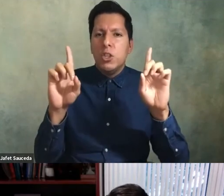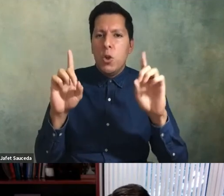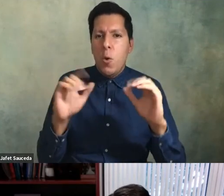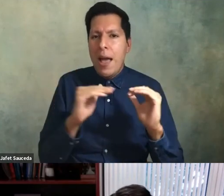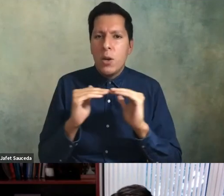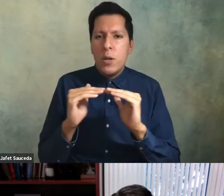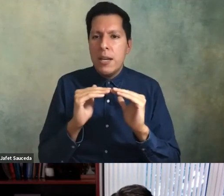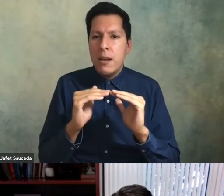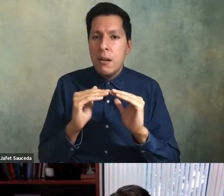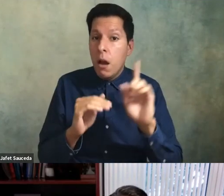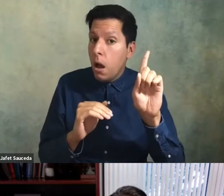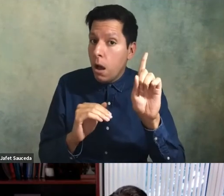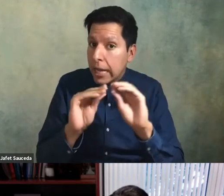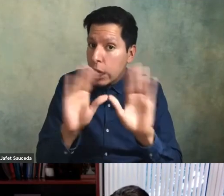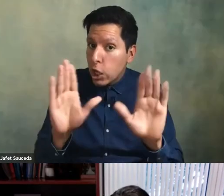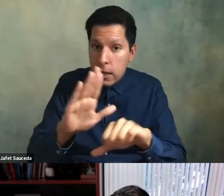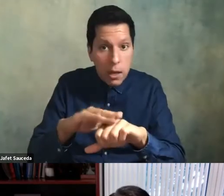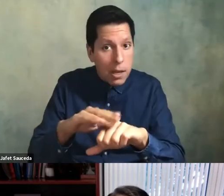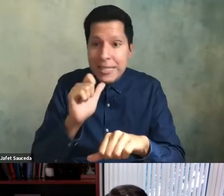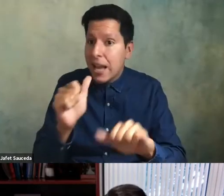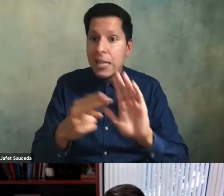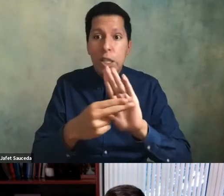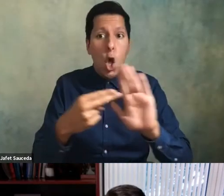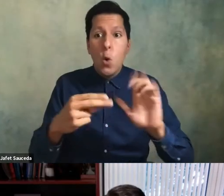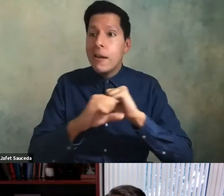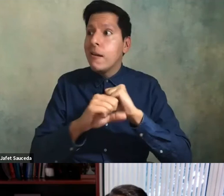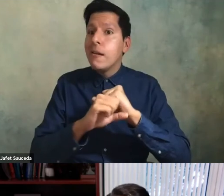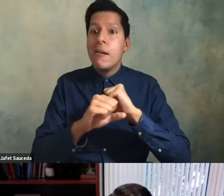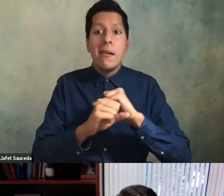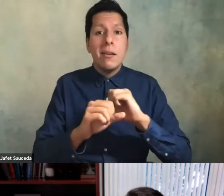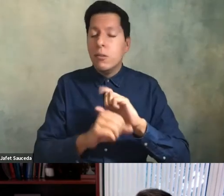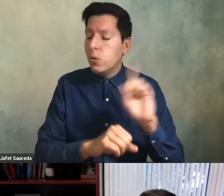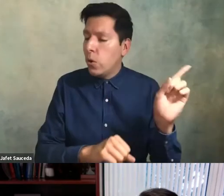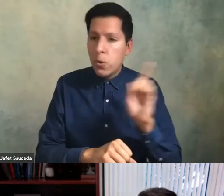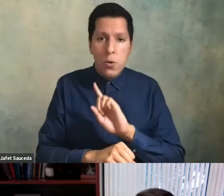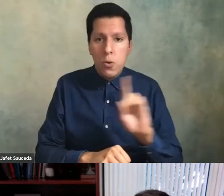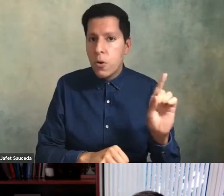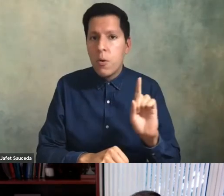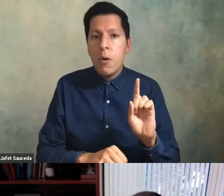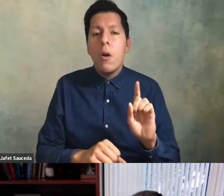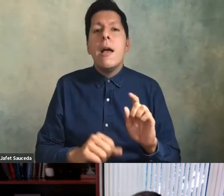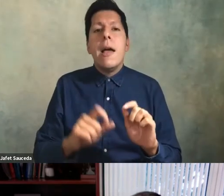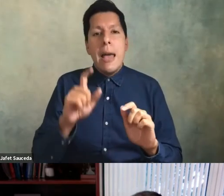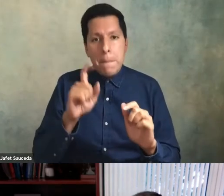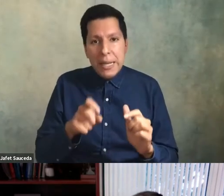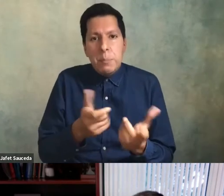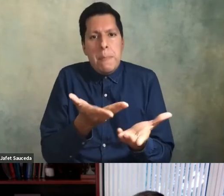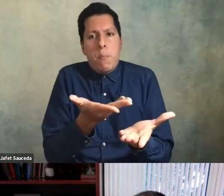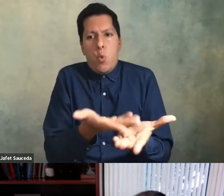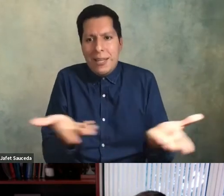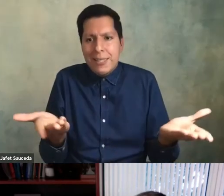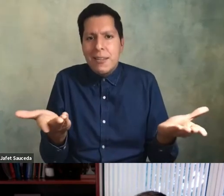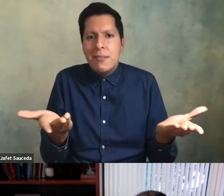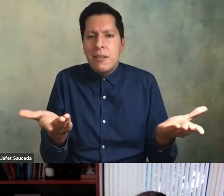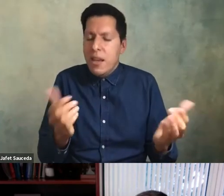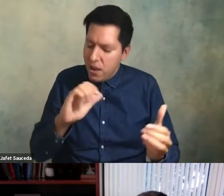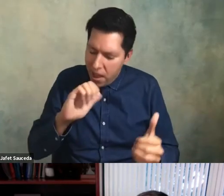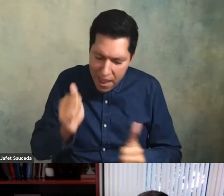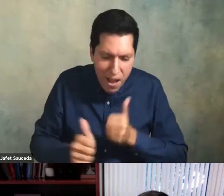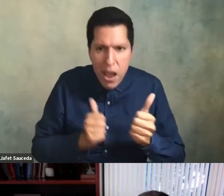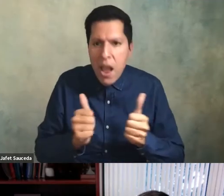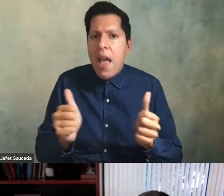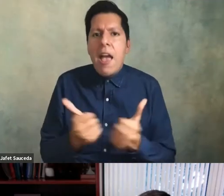a slogan it's not a slogan it has to be you know ever present in all that we do now that